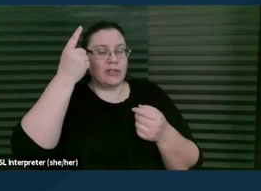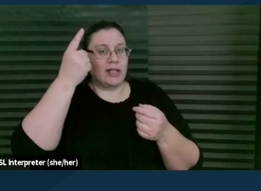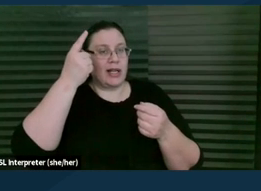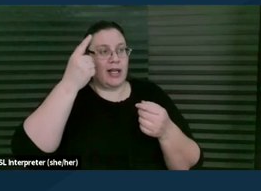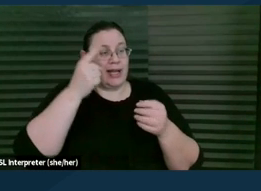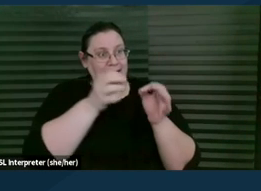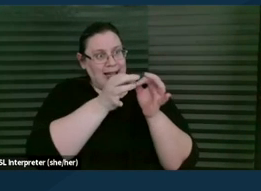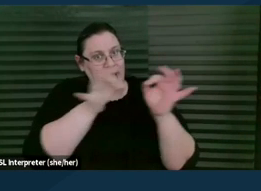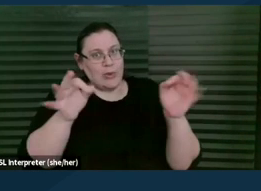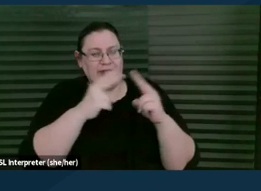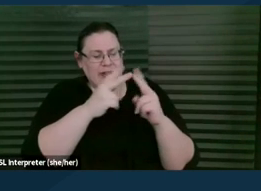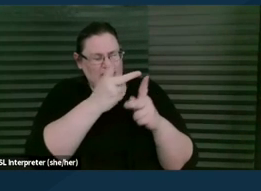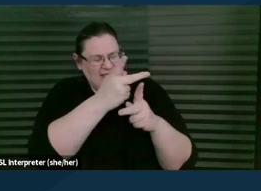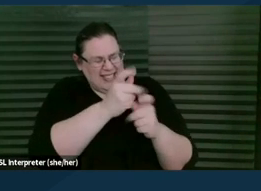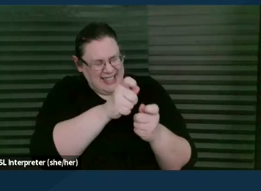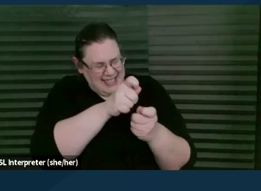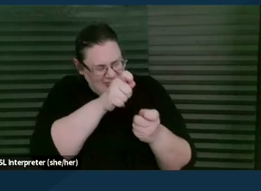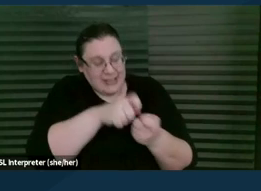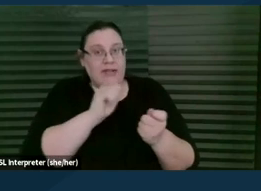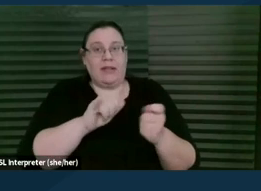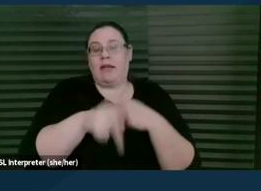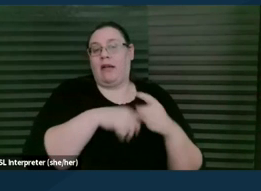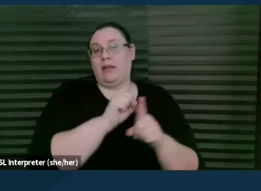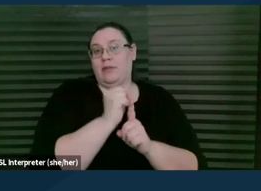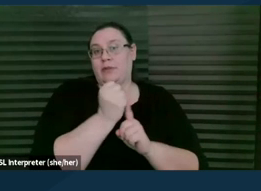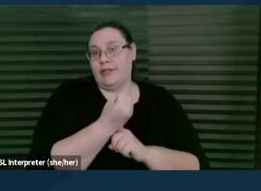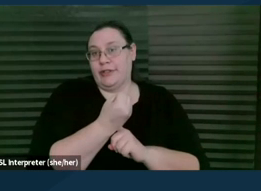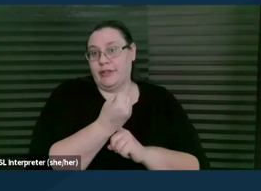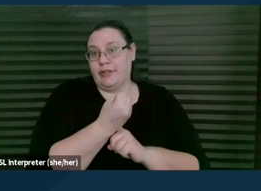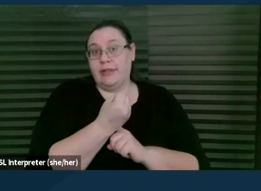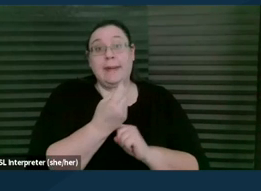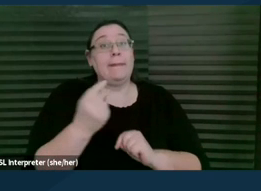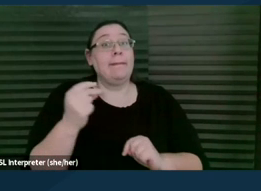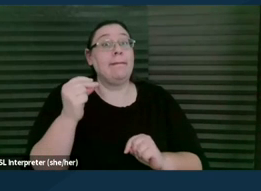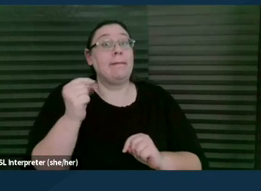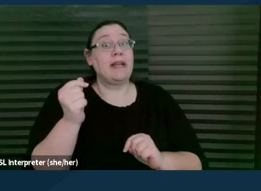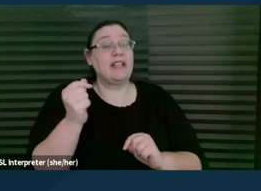in these kinds of situations, that we say immediately, you know, "Let me just clarify again,